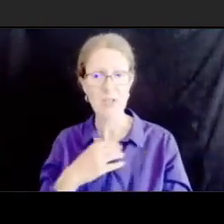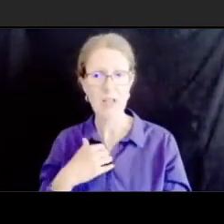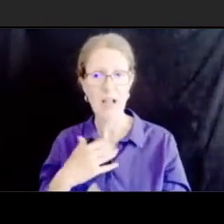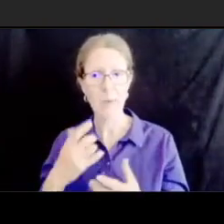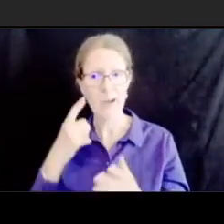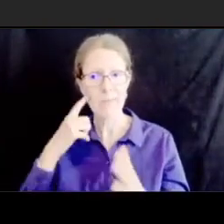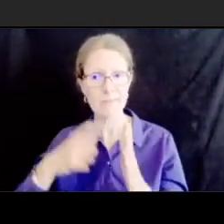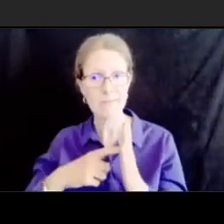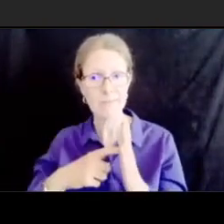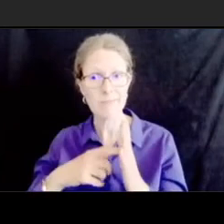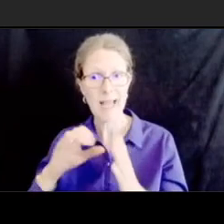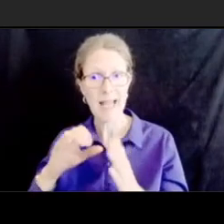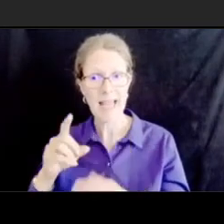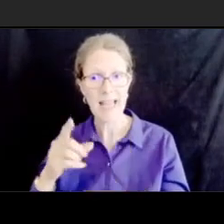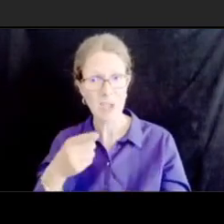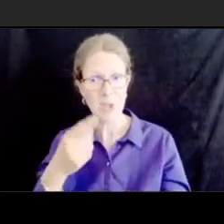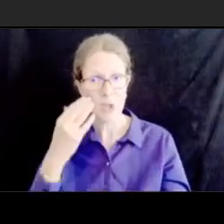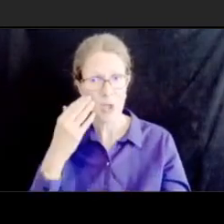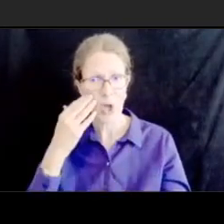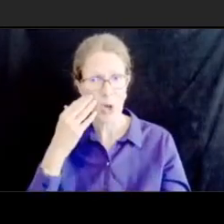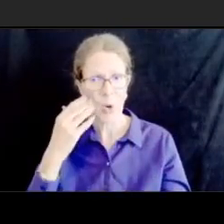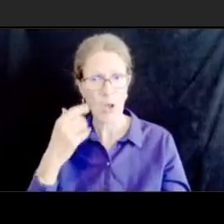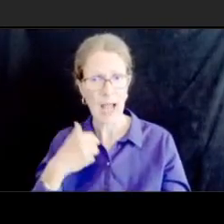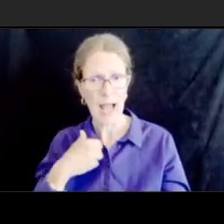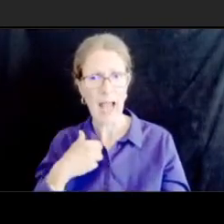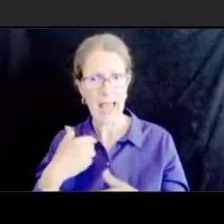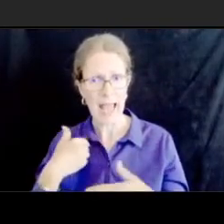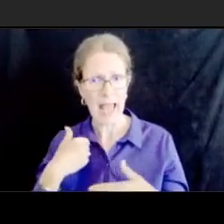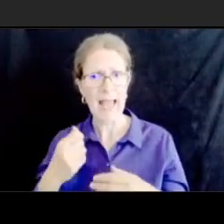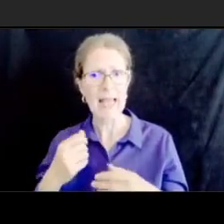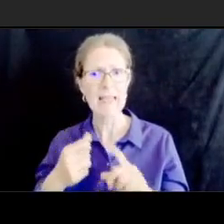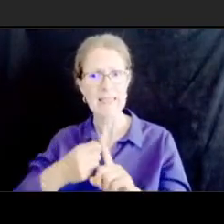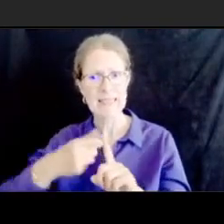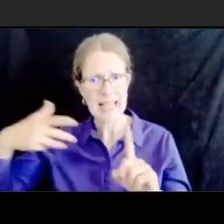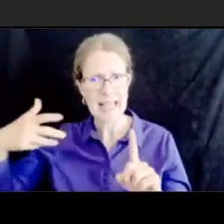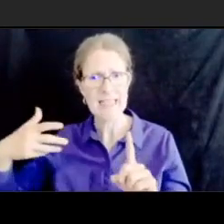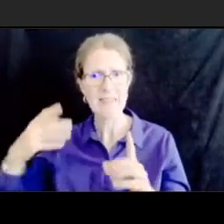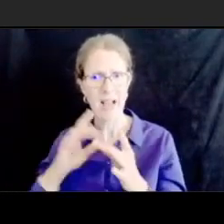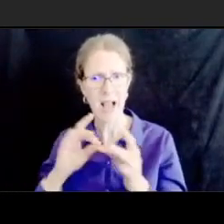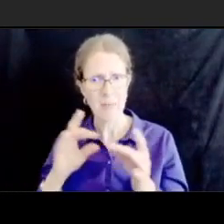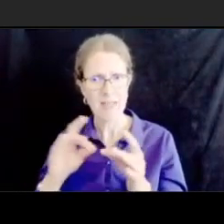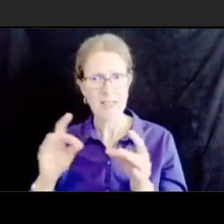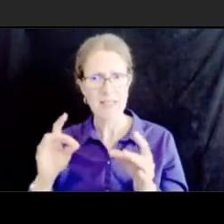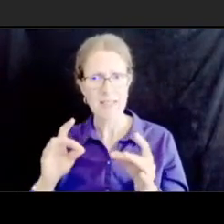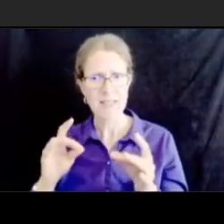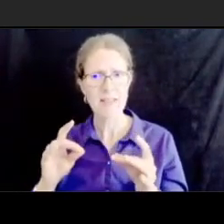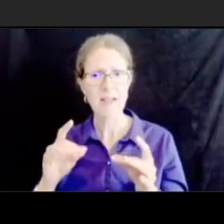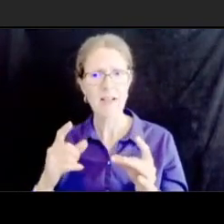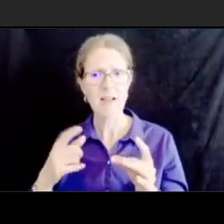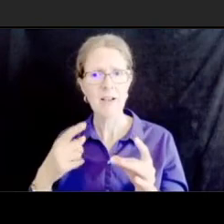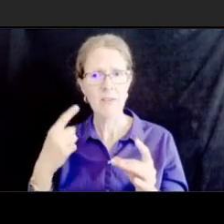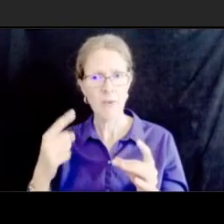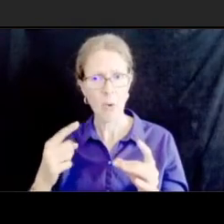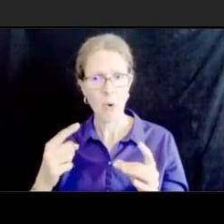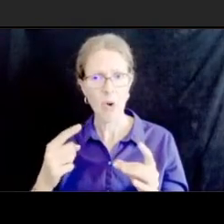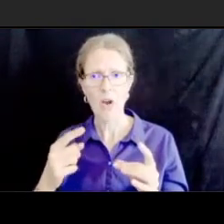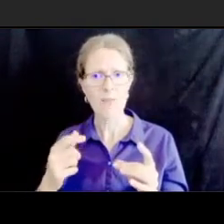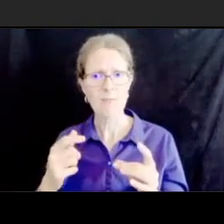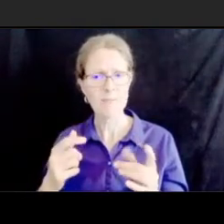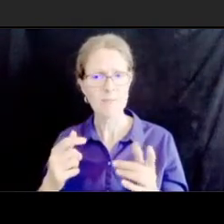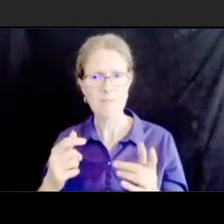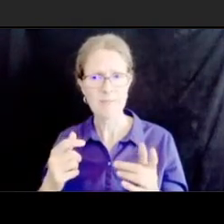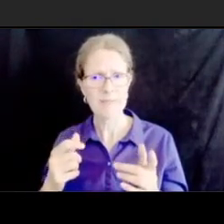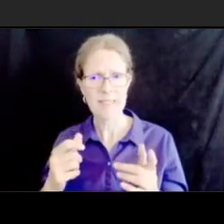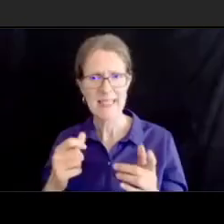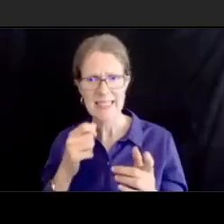along connecticut um the federal guidance in my views is is not good um it relies on research